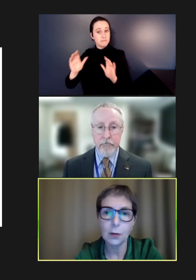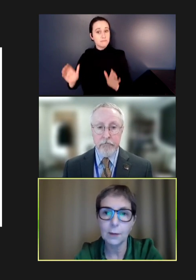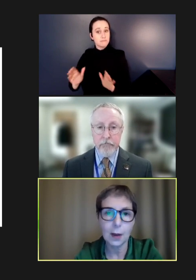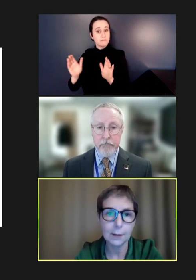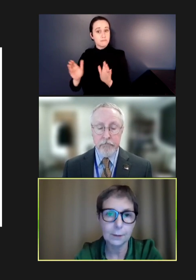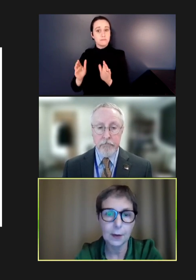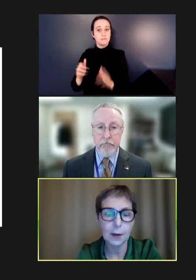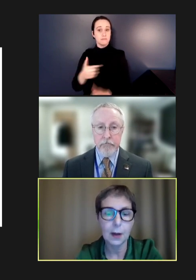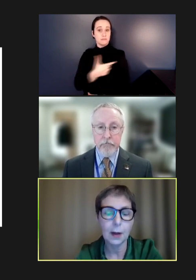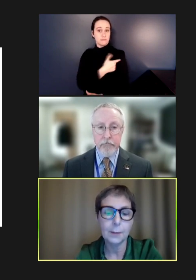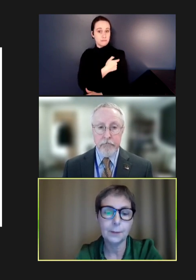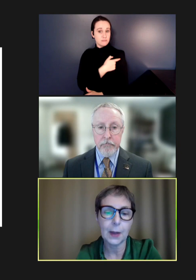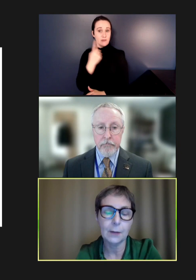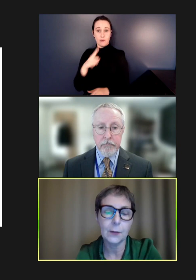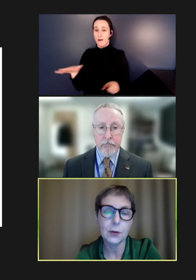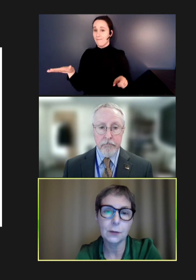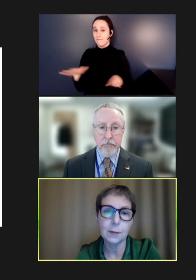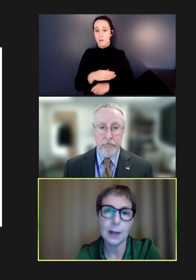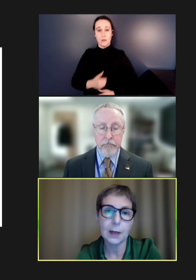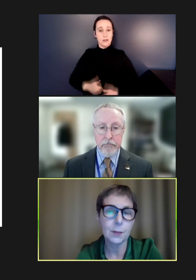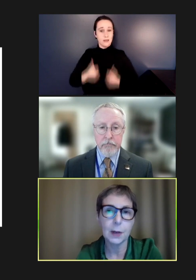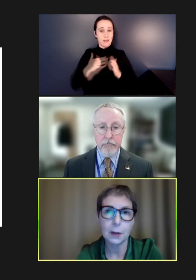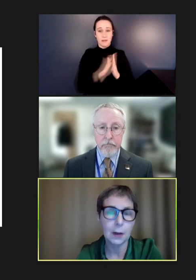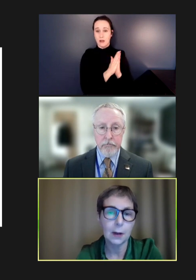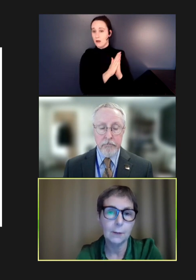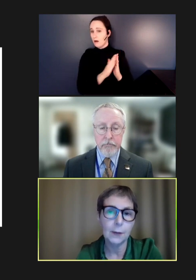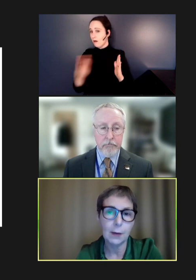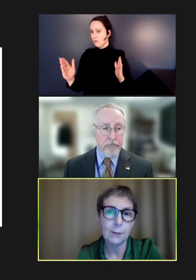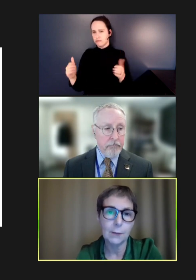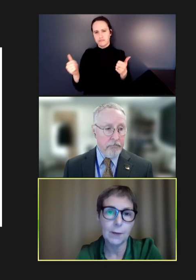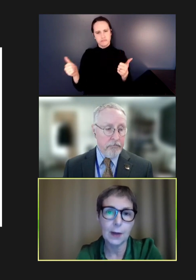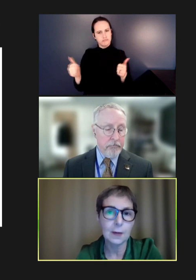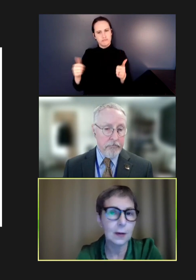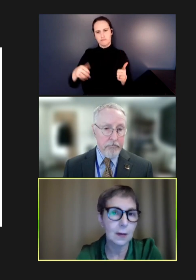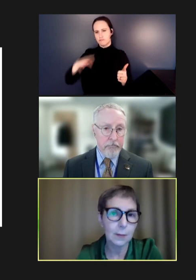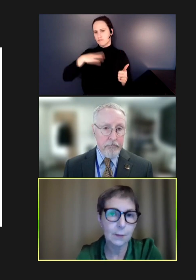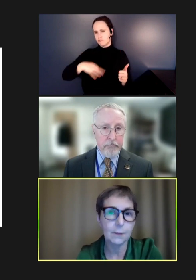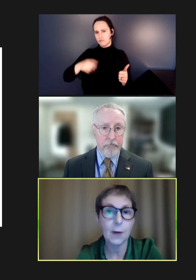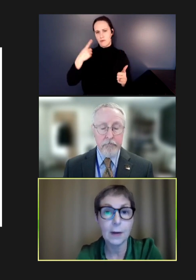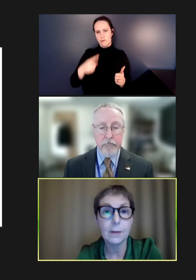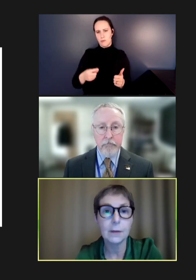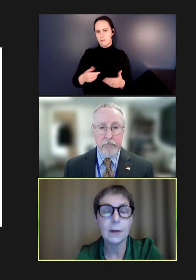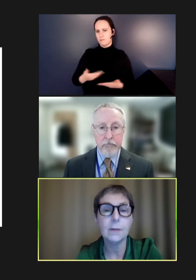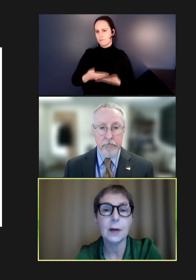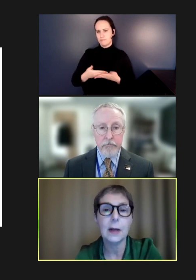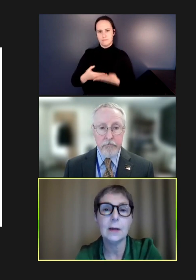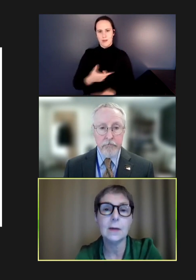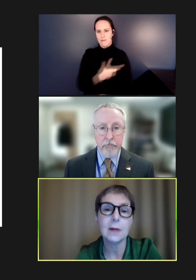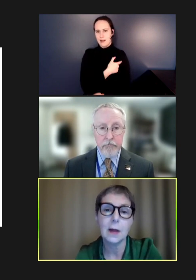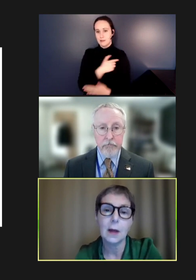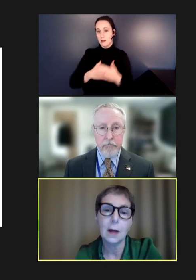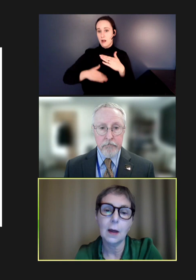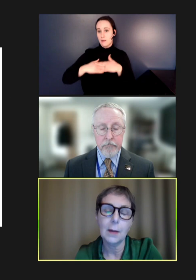of life and for children to be eligible for their infant vaccines up to five at the very least,